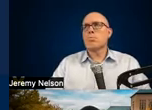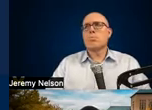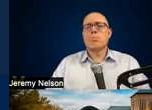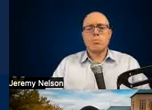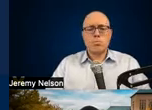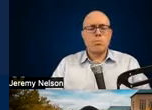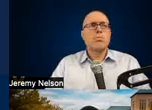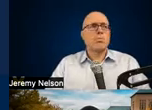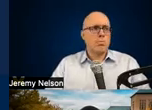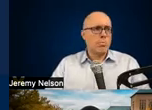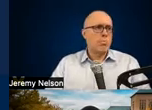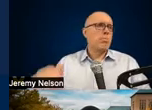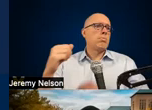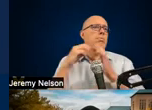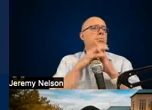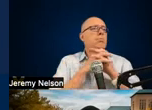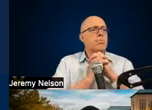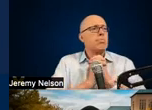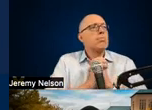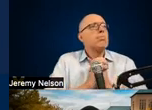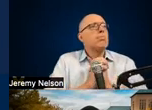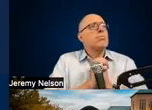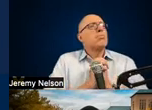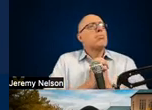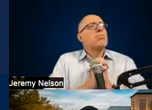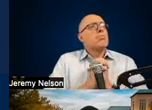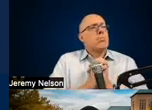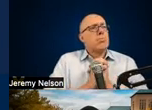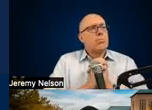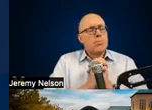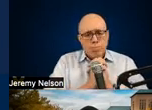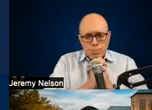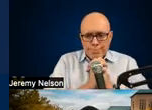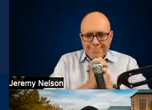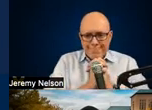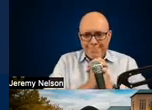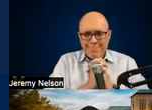mobile phone it could be through a headset and it could also be the same script that we would use to